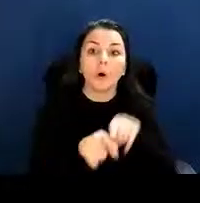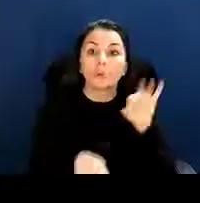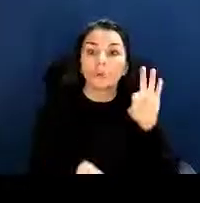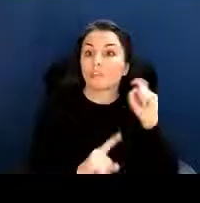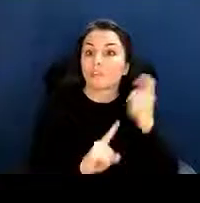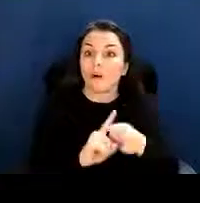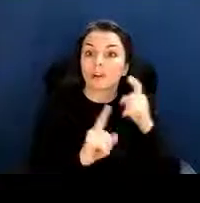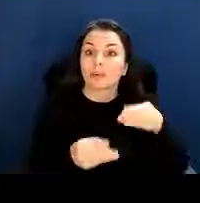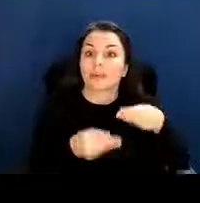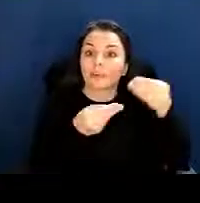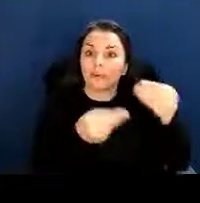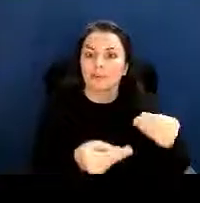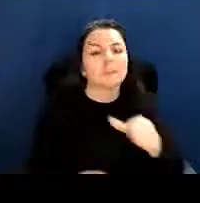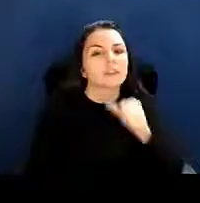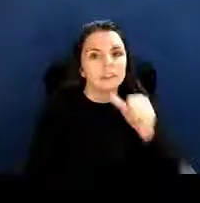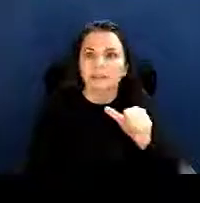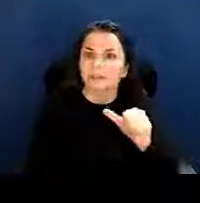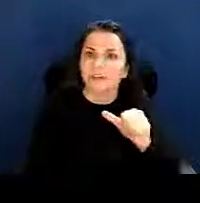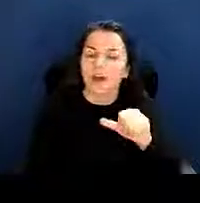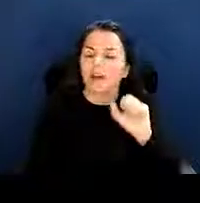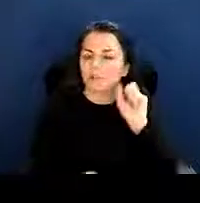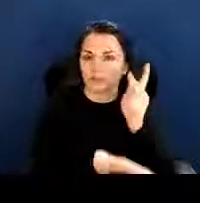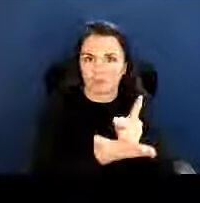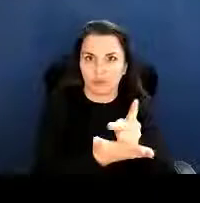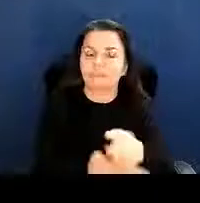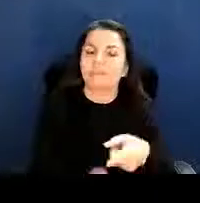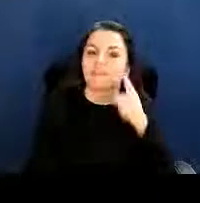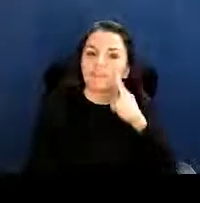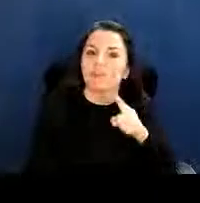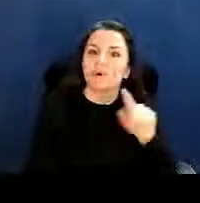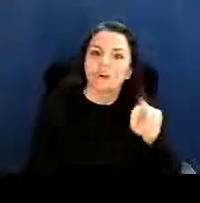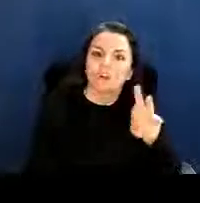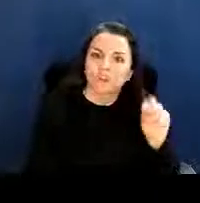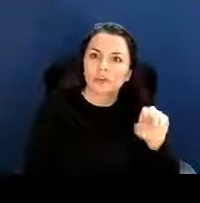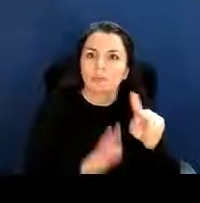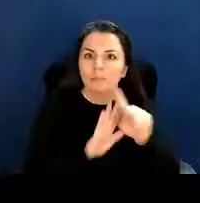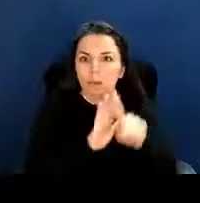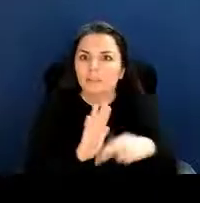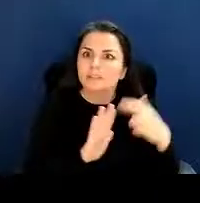as a term and condition on the notice of award, or if executing any carry over